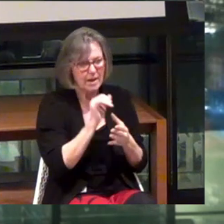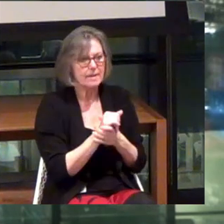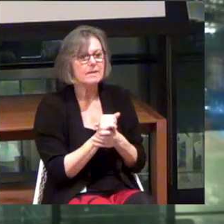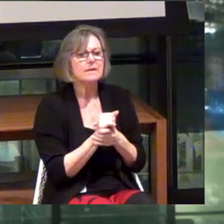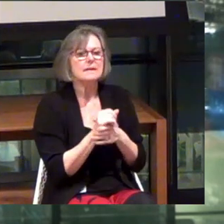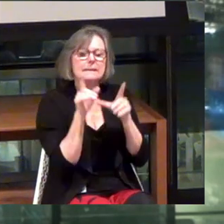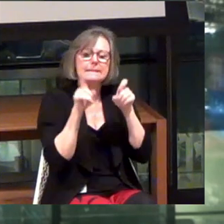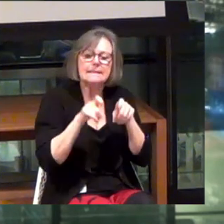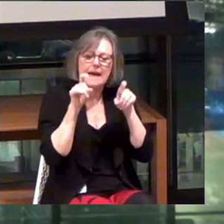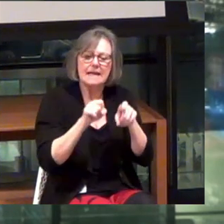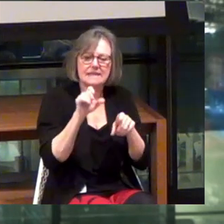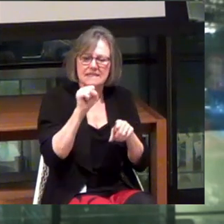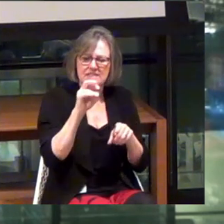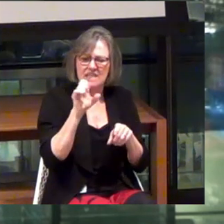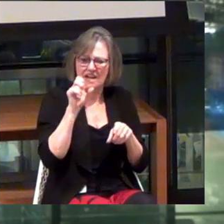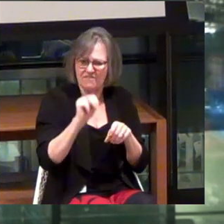To test the sonification of charts and data.